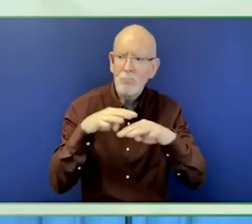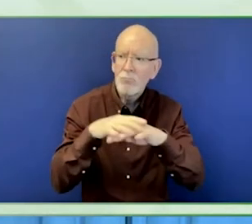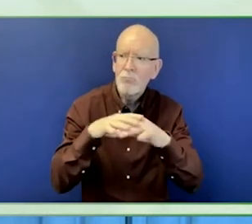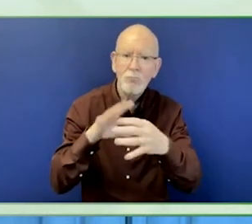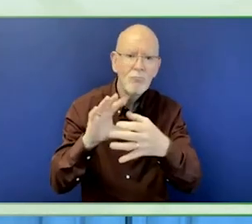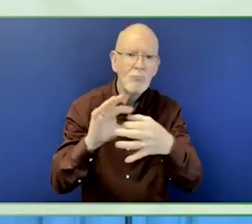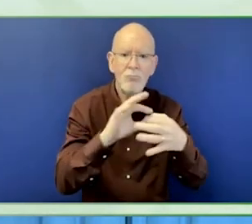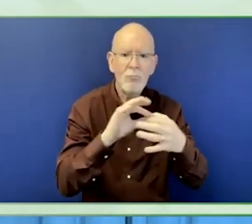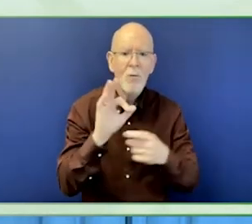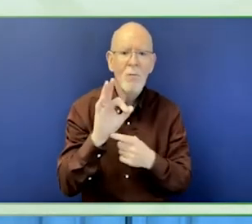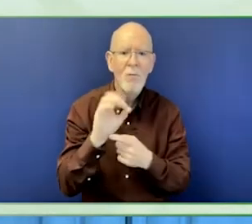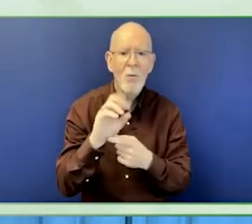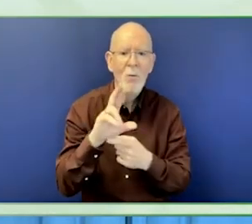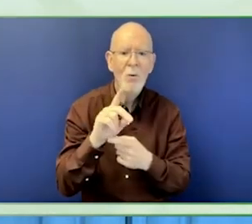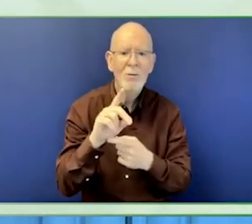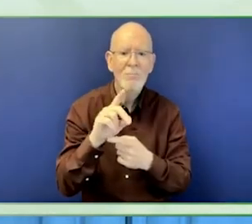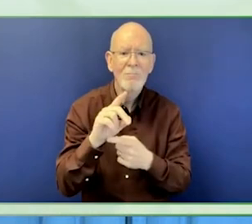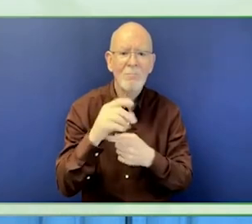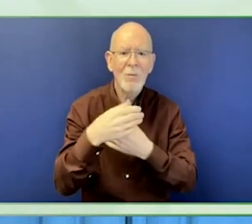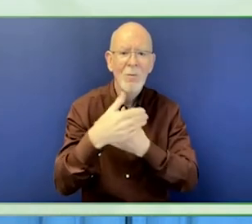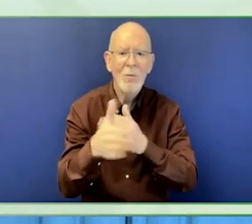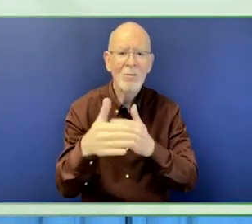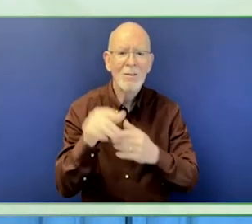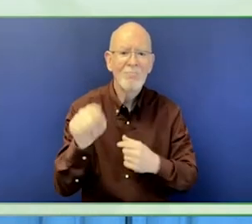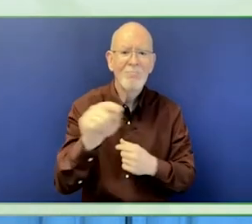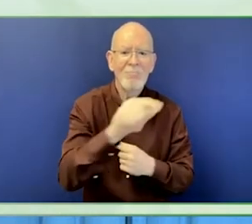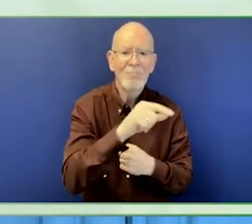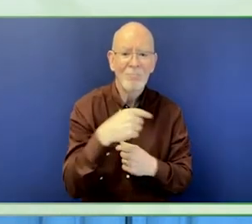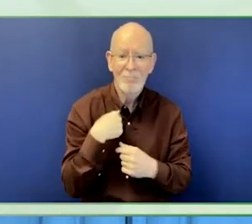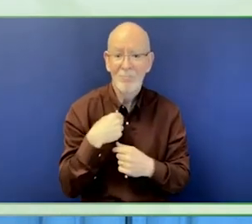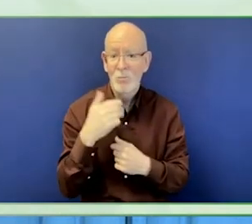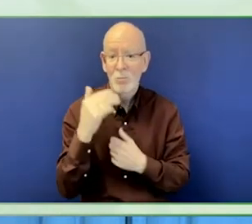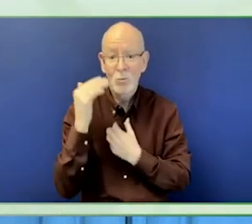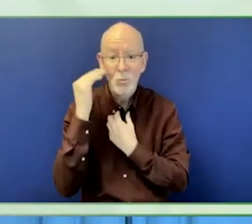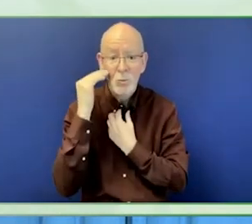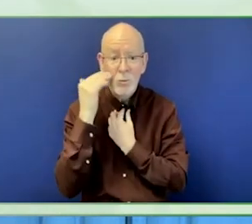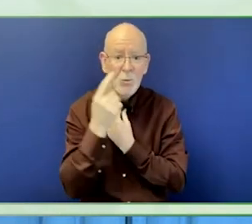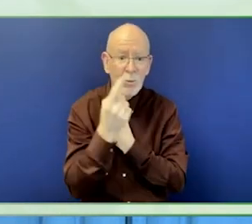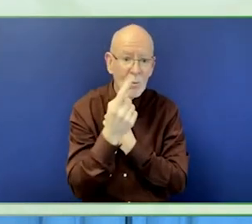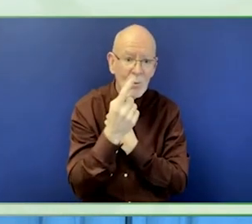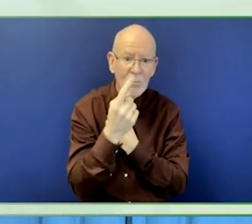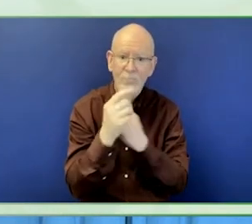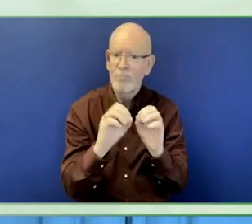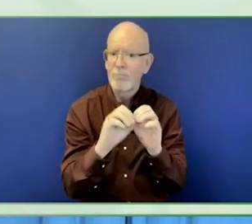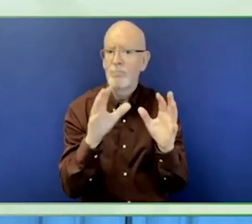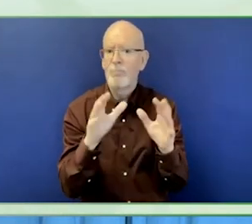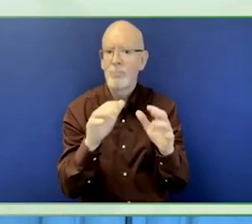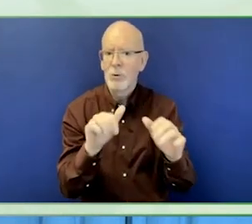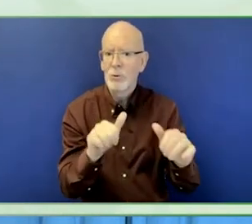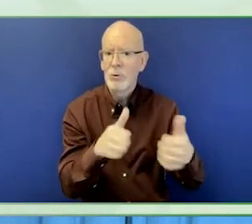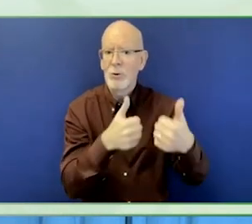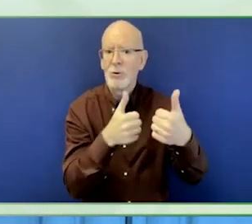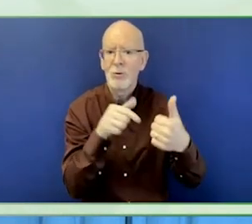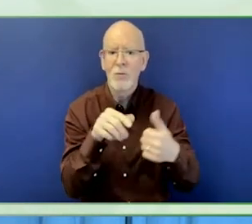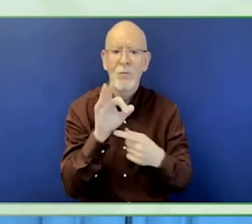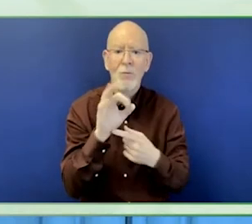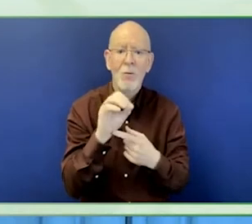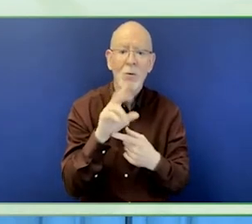developing those strategies, refreshing them, and creating thoughts partnership the communities we work with.